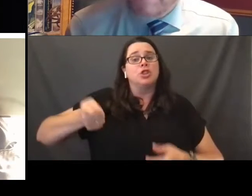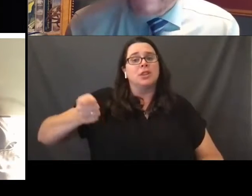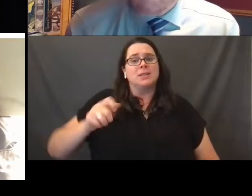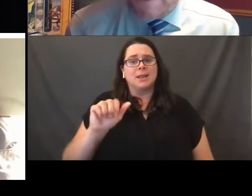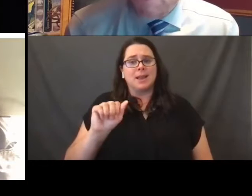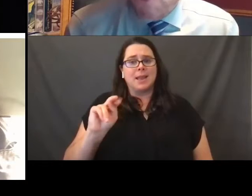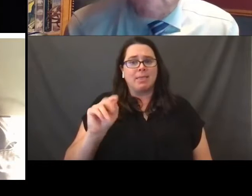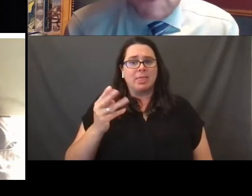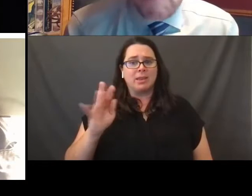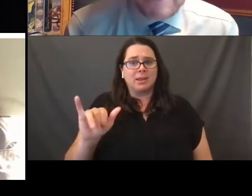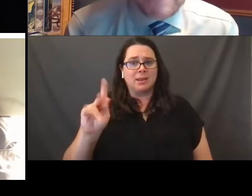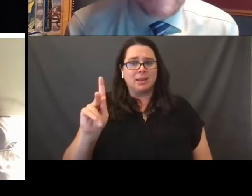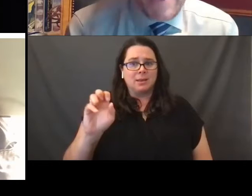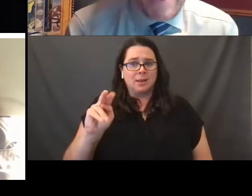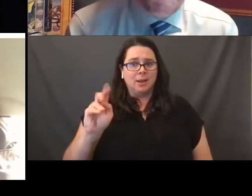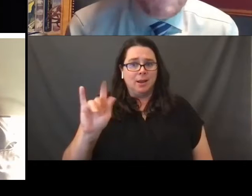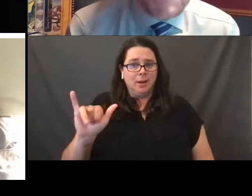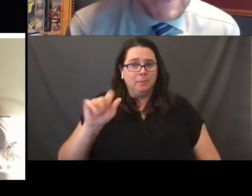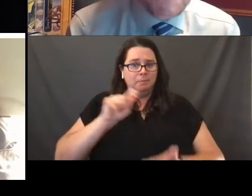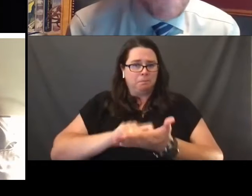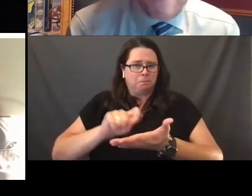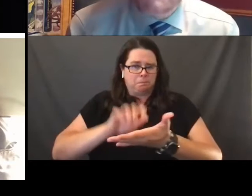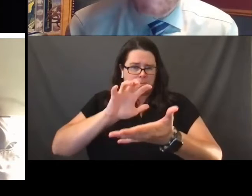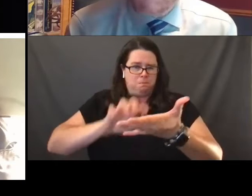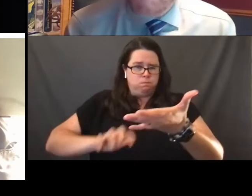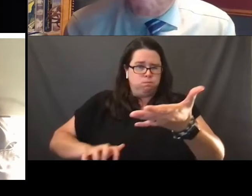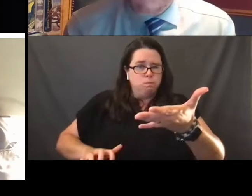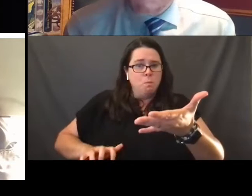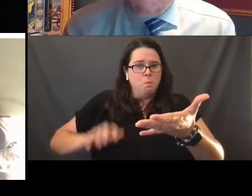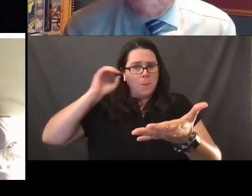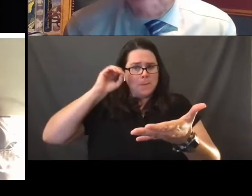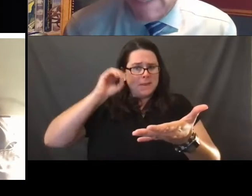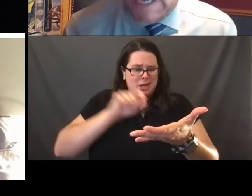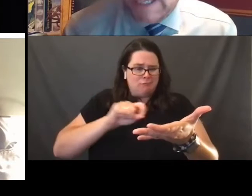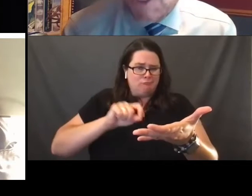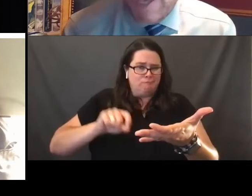wrote an equally lofty opinion and once again talked about the importance of human beings